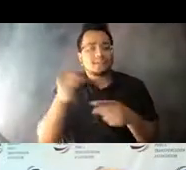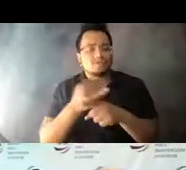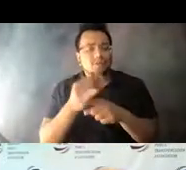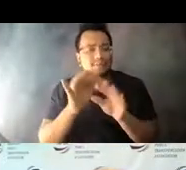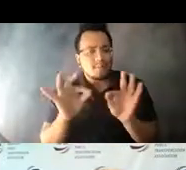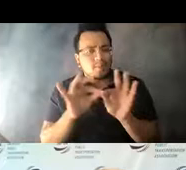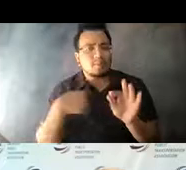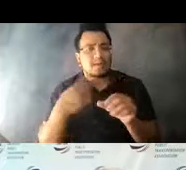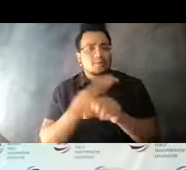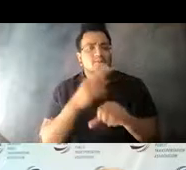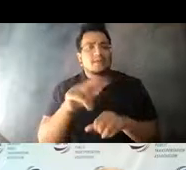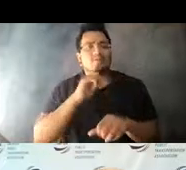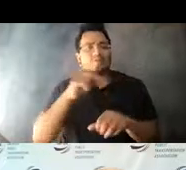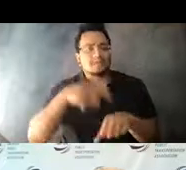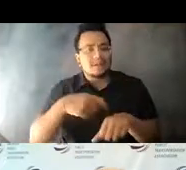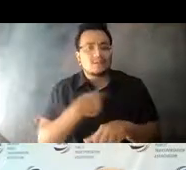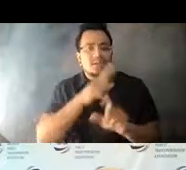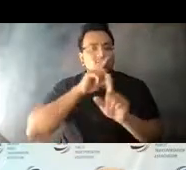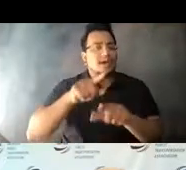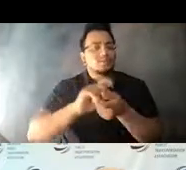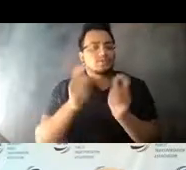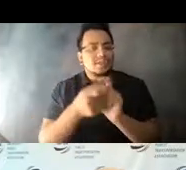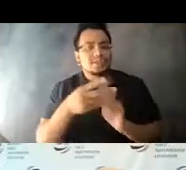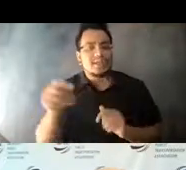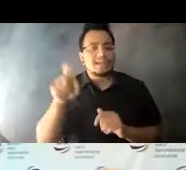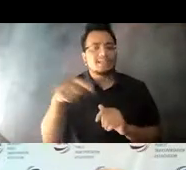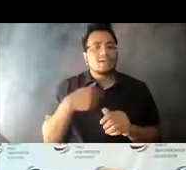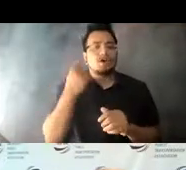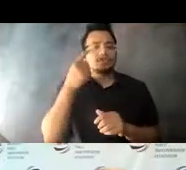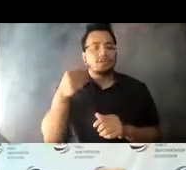we can react to changes in needs and understand 14:12:24 trends that are evolving quickly.